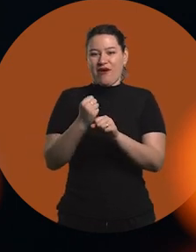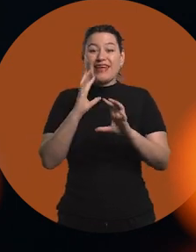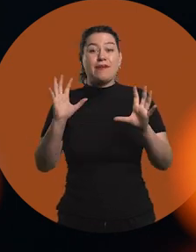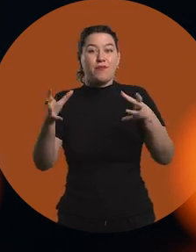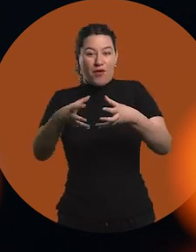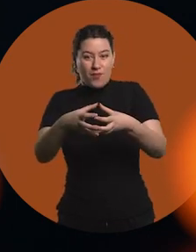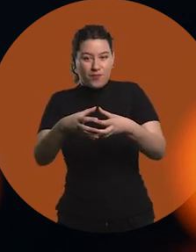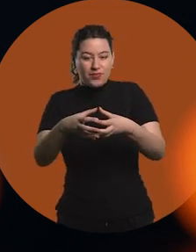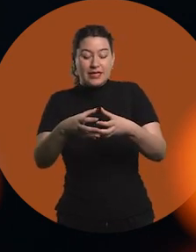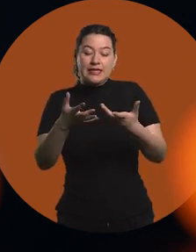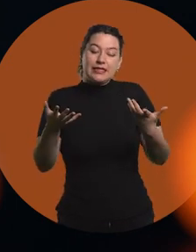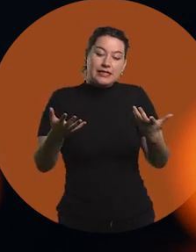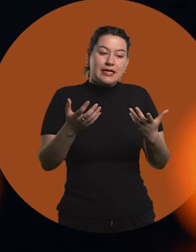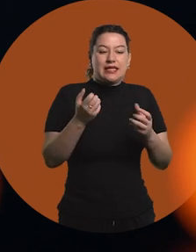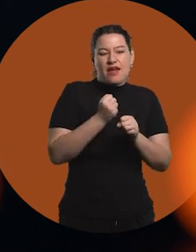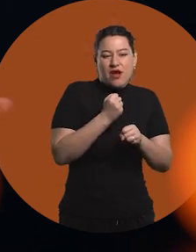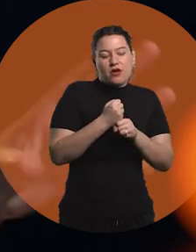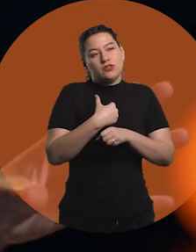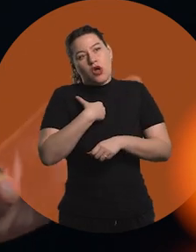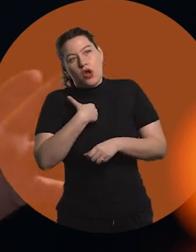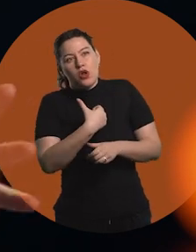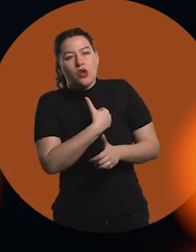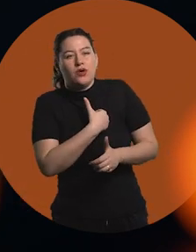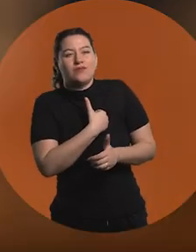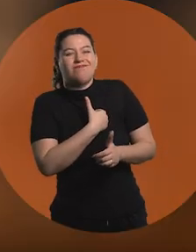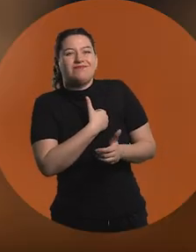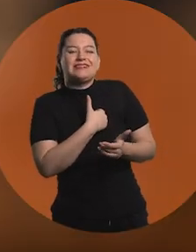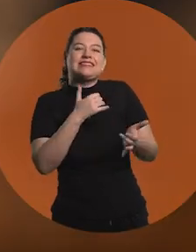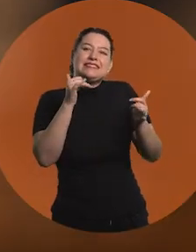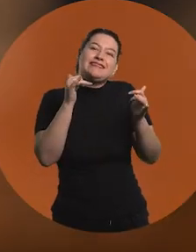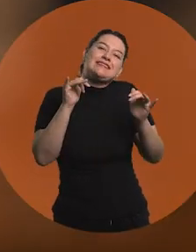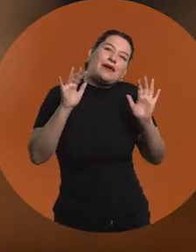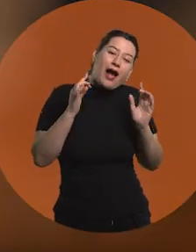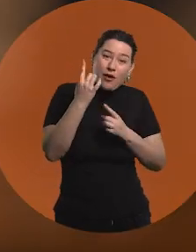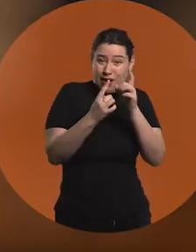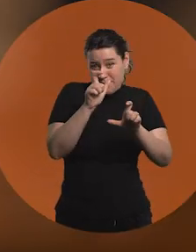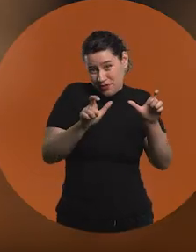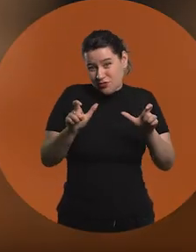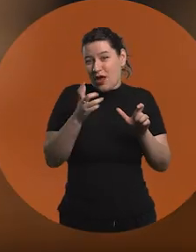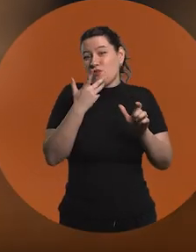The kind of job that is solitary and more isolated, I think that there are people who like